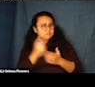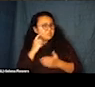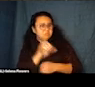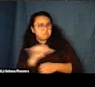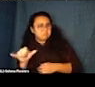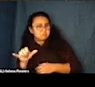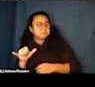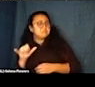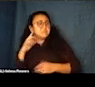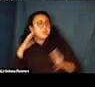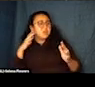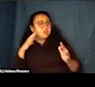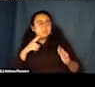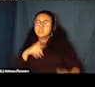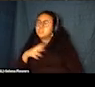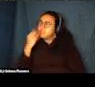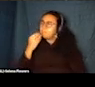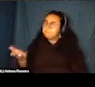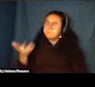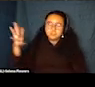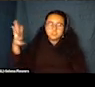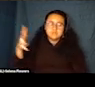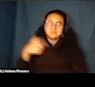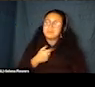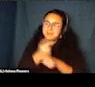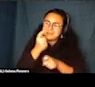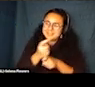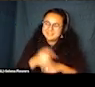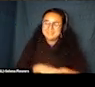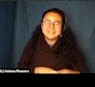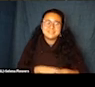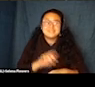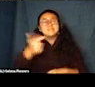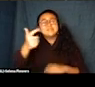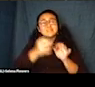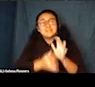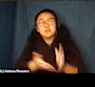She told me to shut up. But I'm kidding. So she was really really happy about the experience